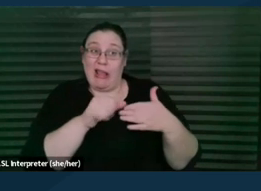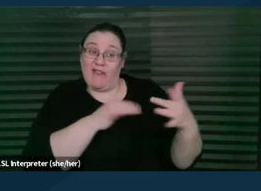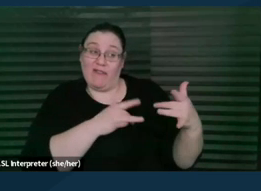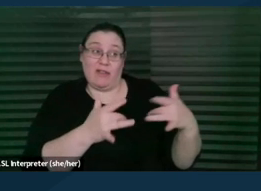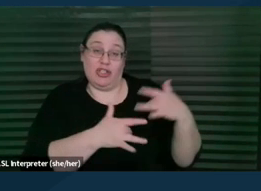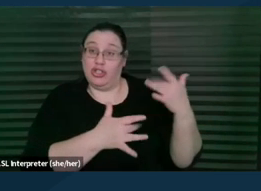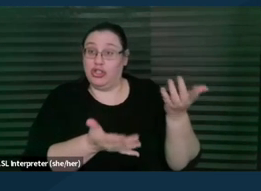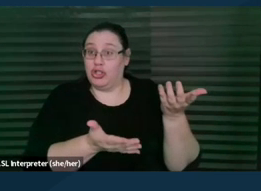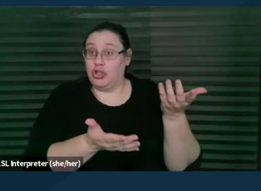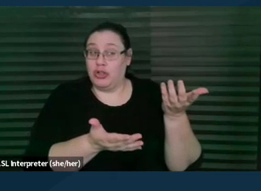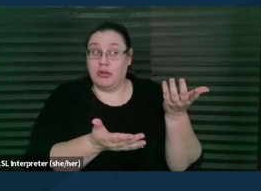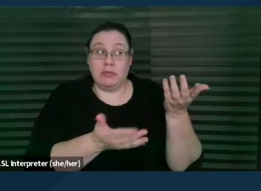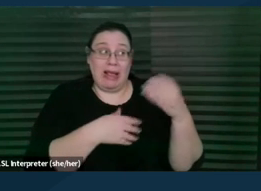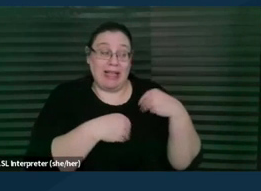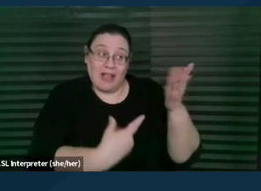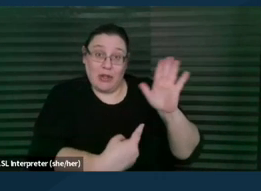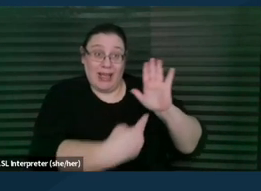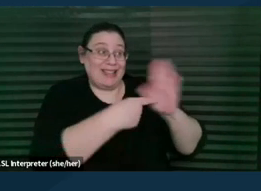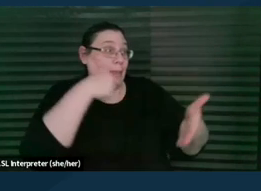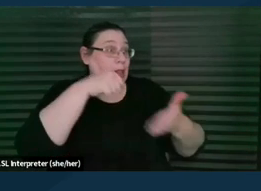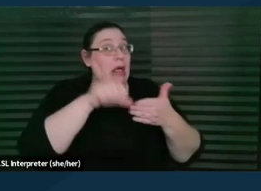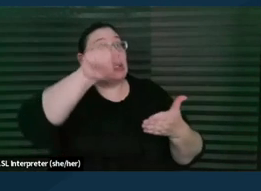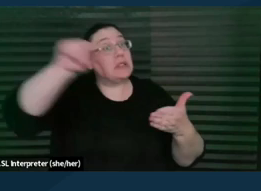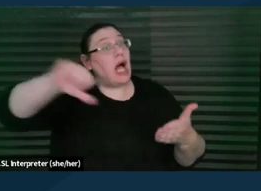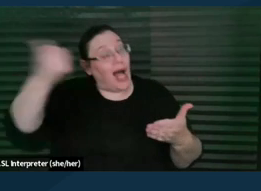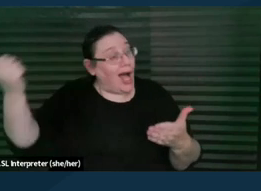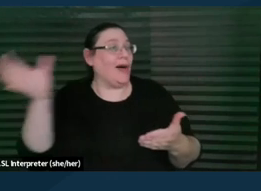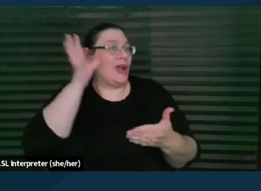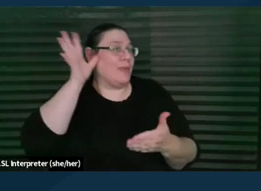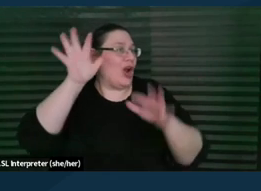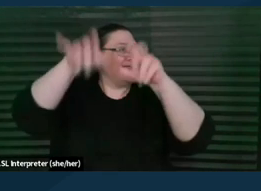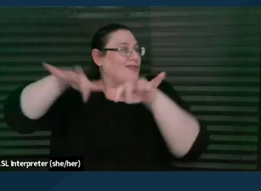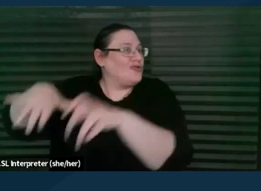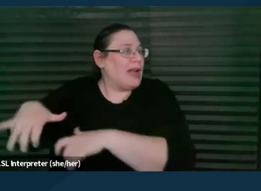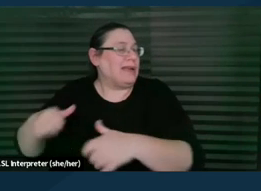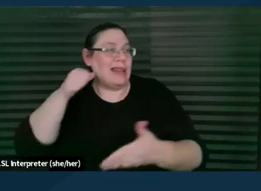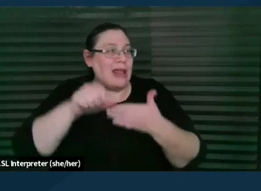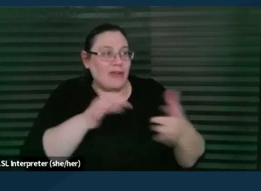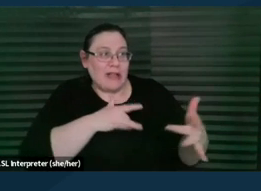I can send you some sample letters of concern where other parents have written something, you know, just so you have some idea.